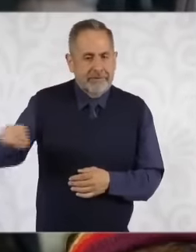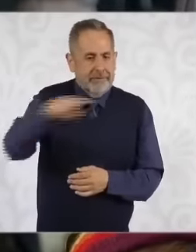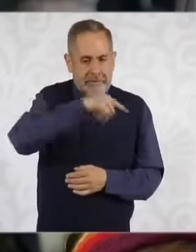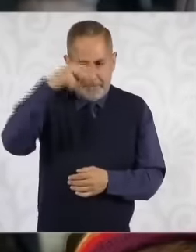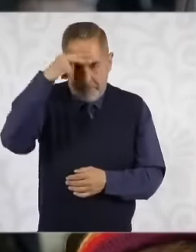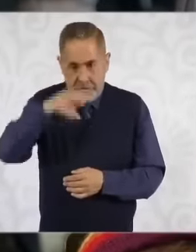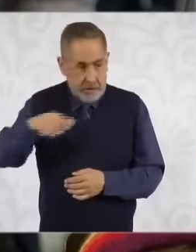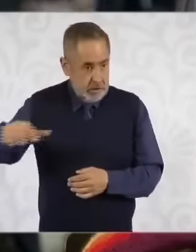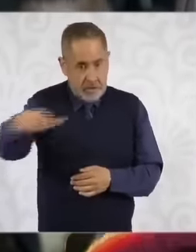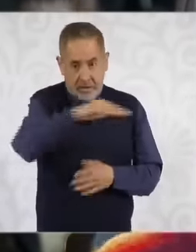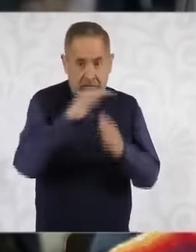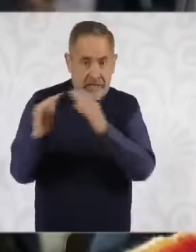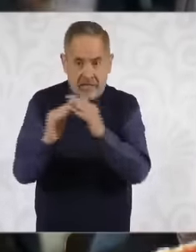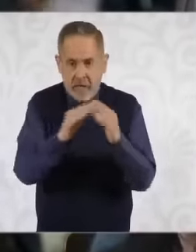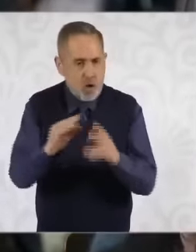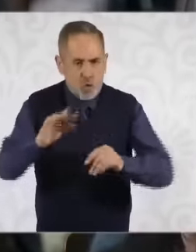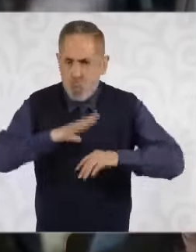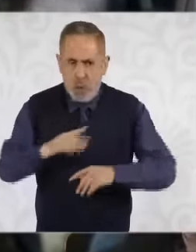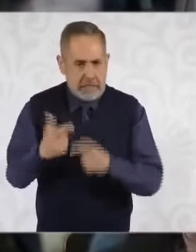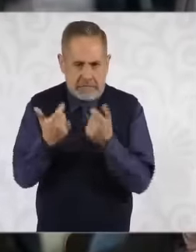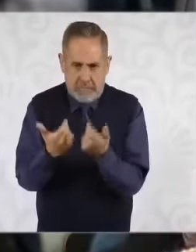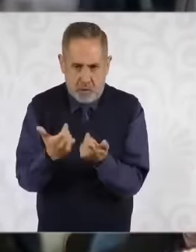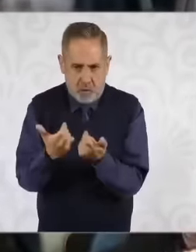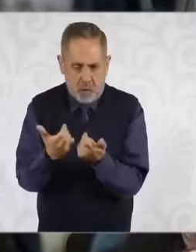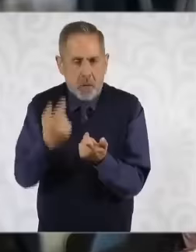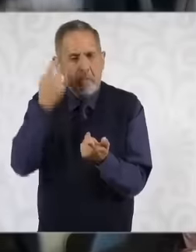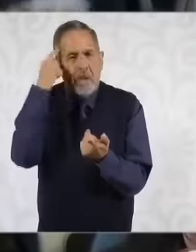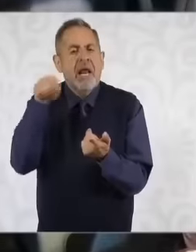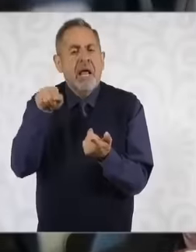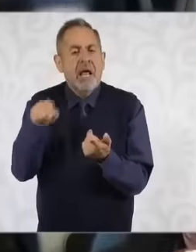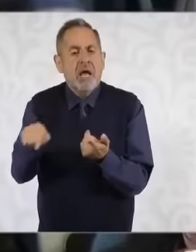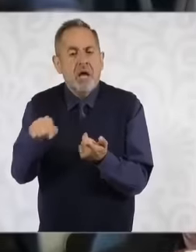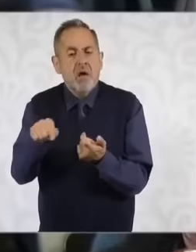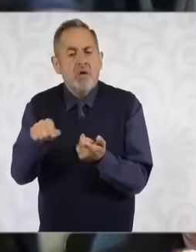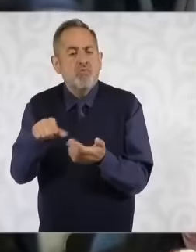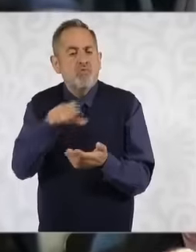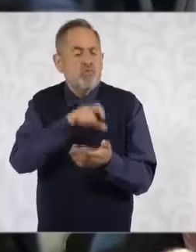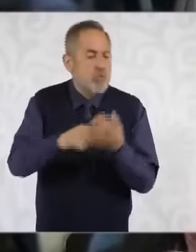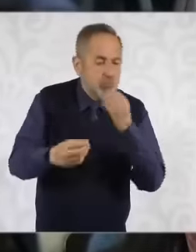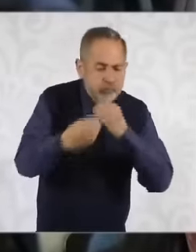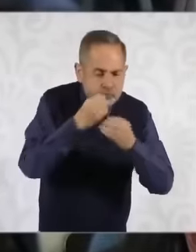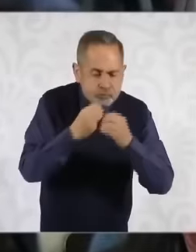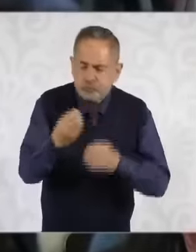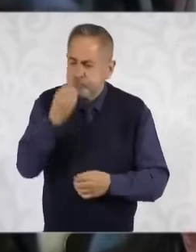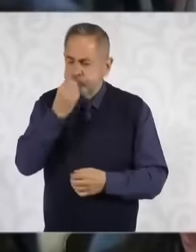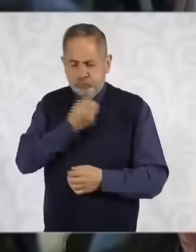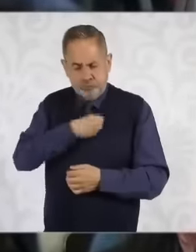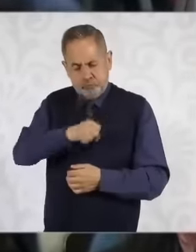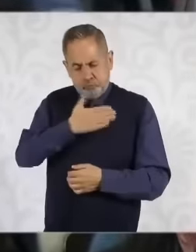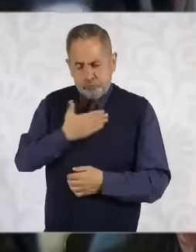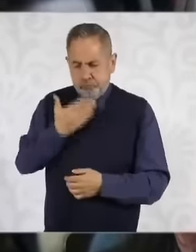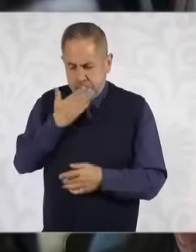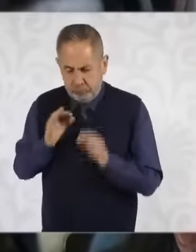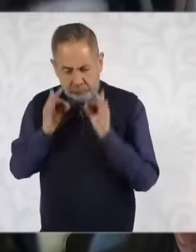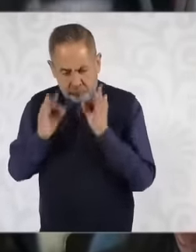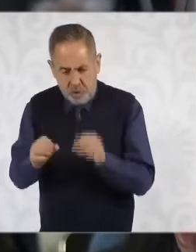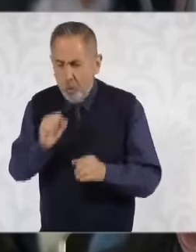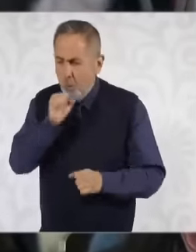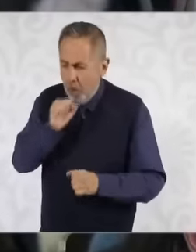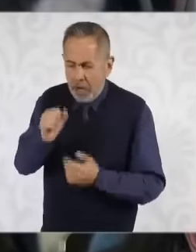have sufficient resources to obtain sufficient food in quantity and quality.